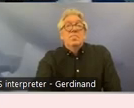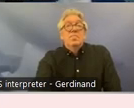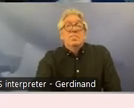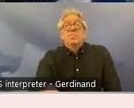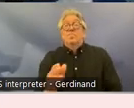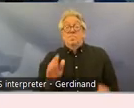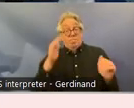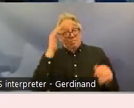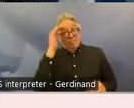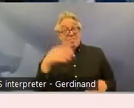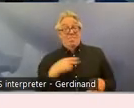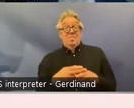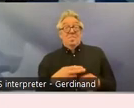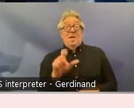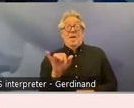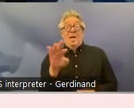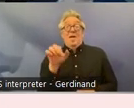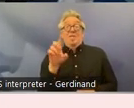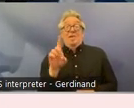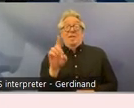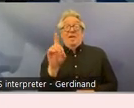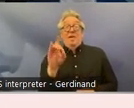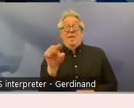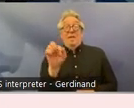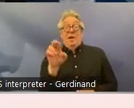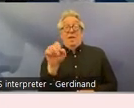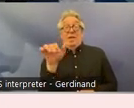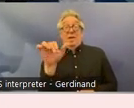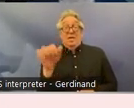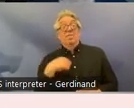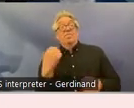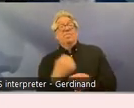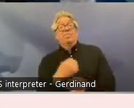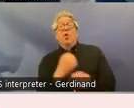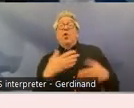Eivind Digranes and I work as an advisor at the norweigan human rights institution very